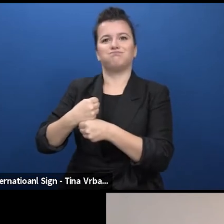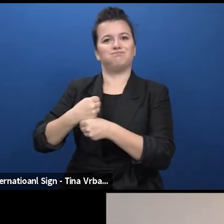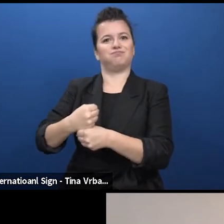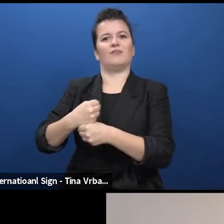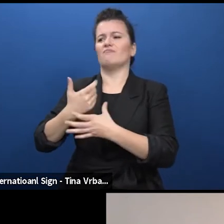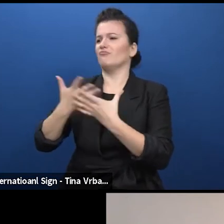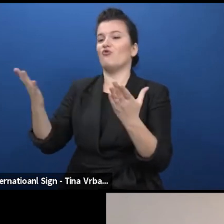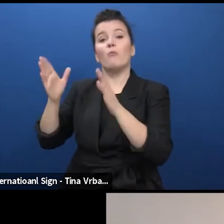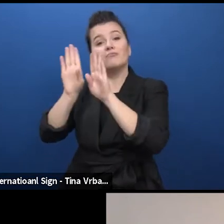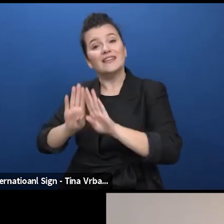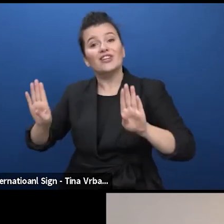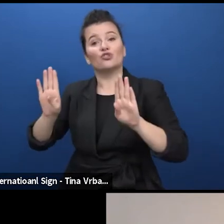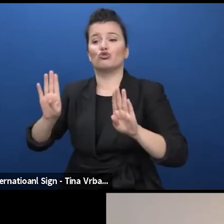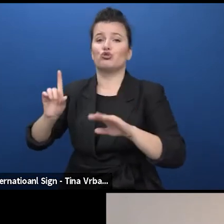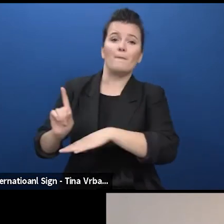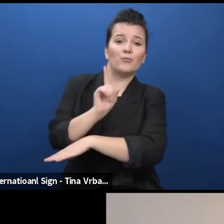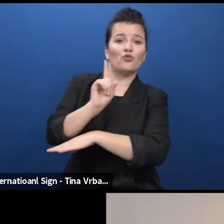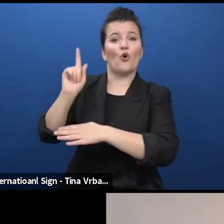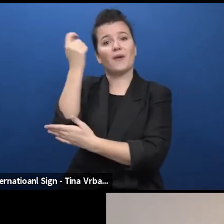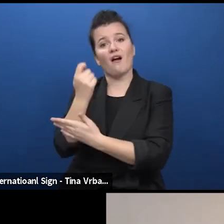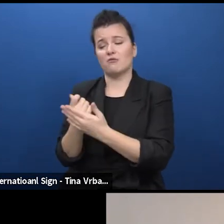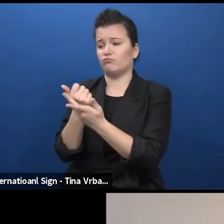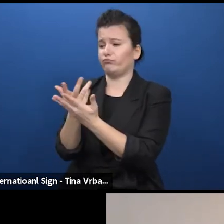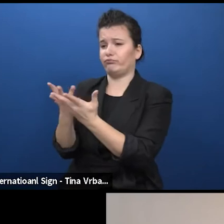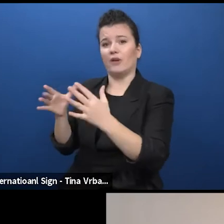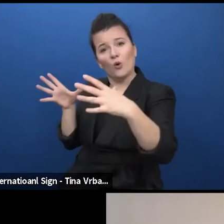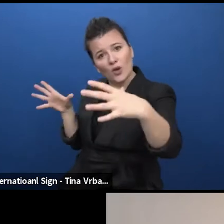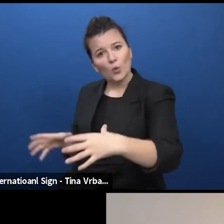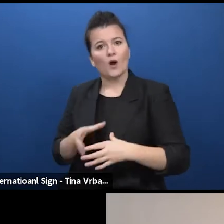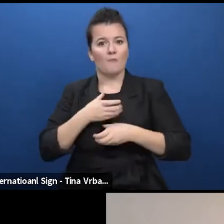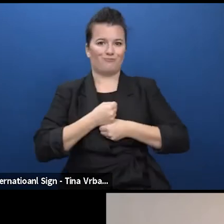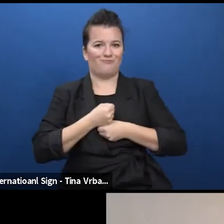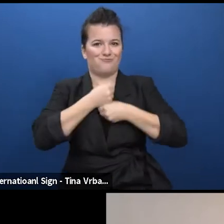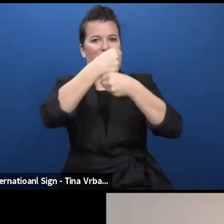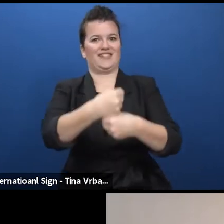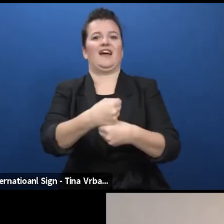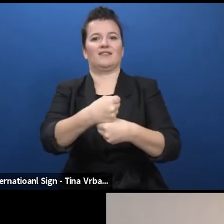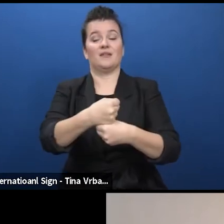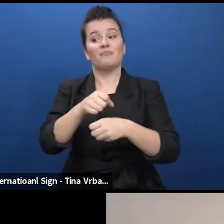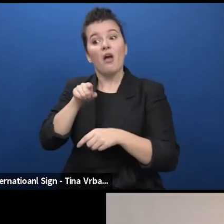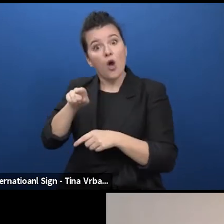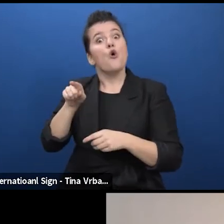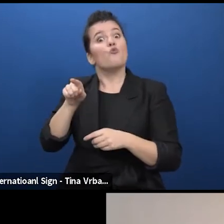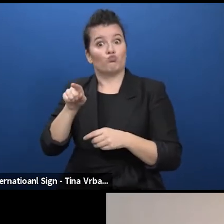arts as one of Europe's major art forms of course within and outside Europe.